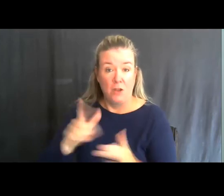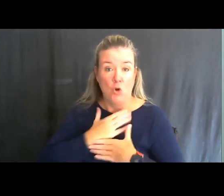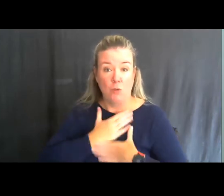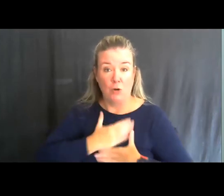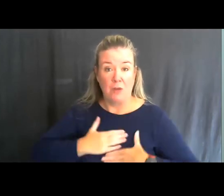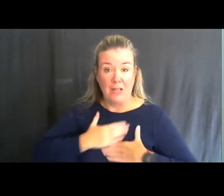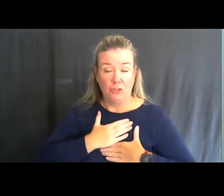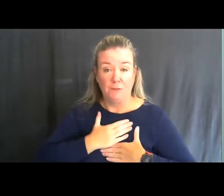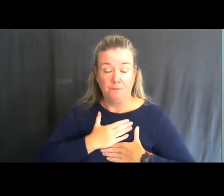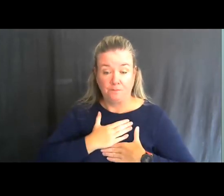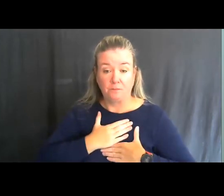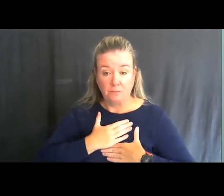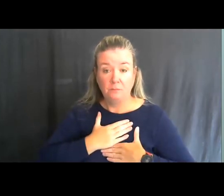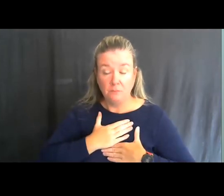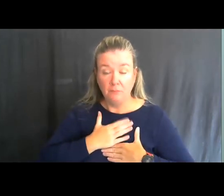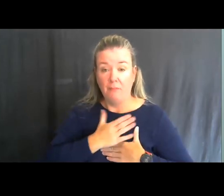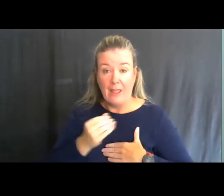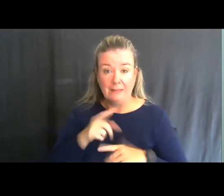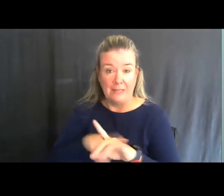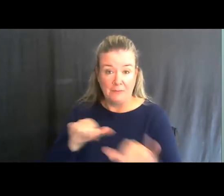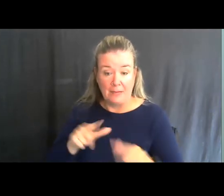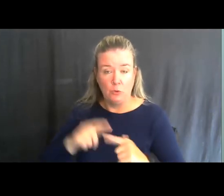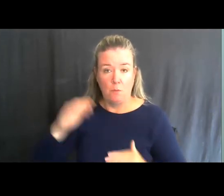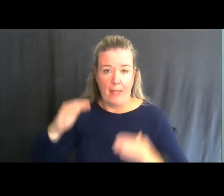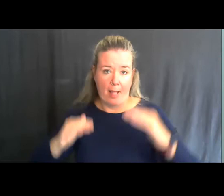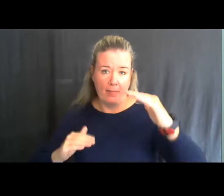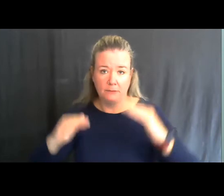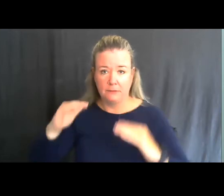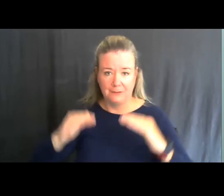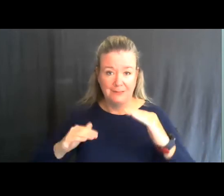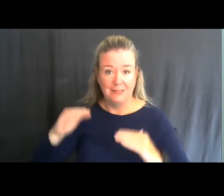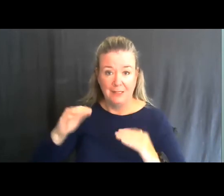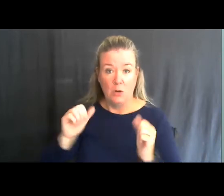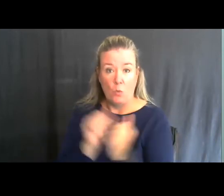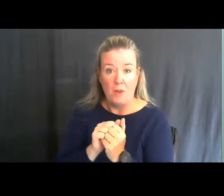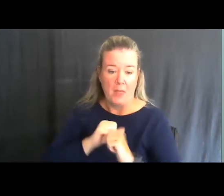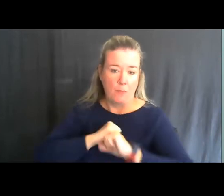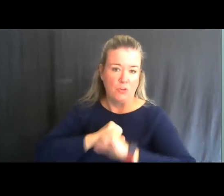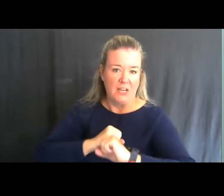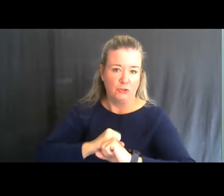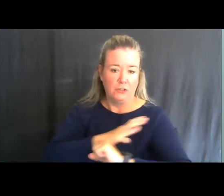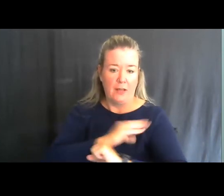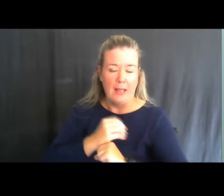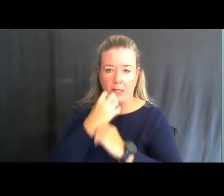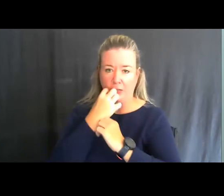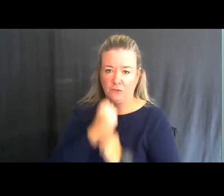And well, we can also balance that with the protection and conservation of wildlife habitat